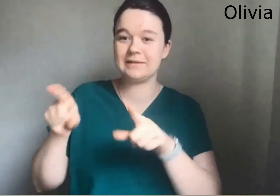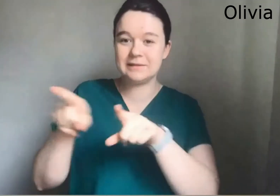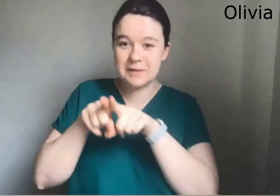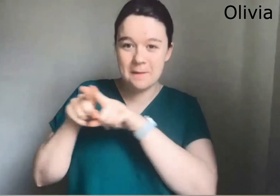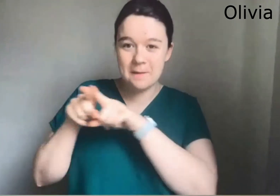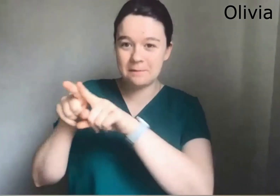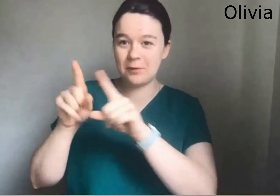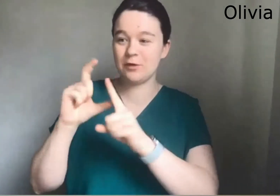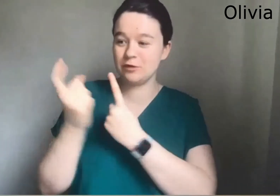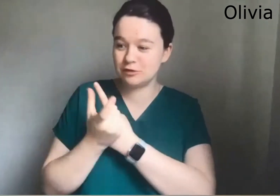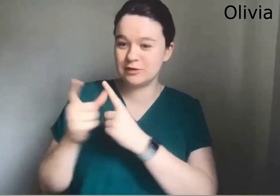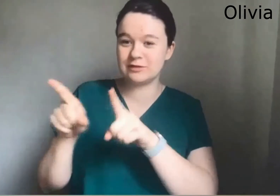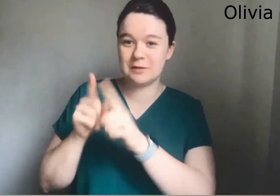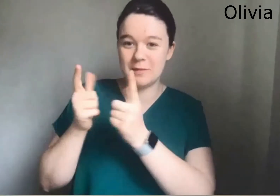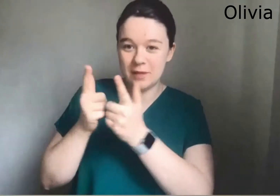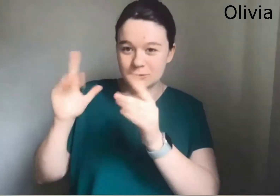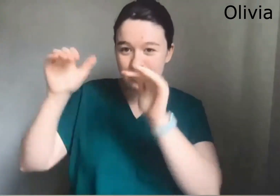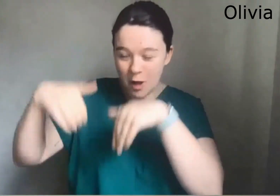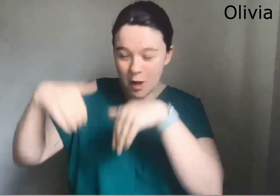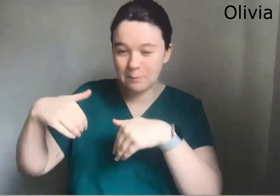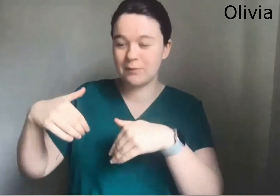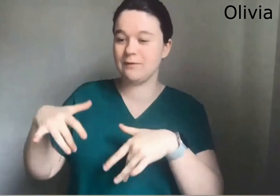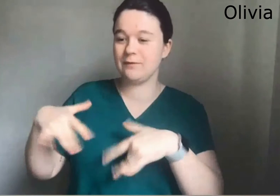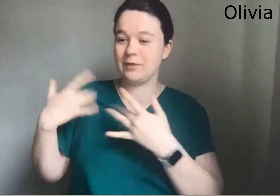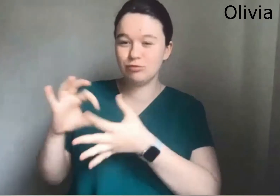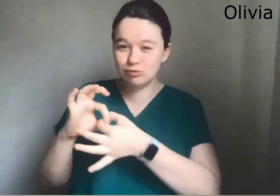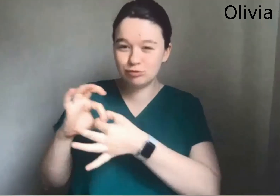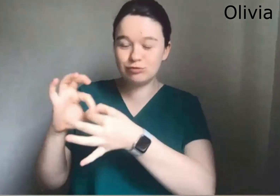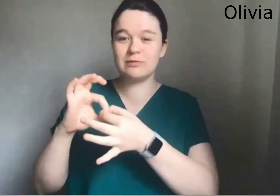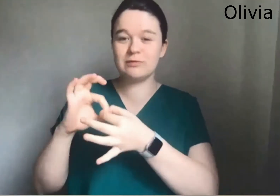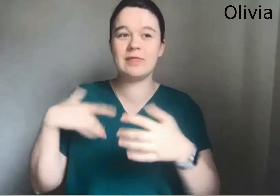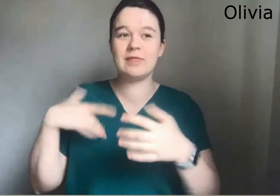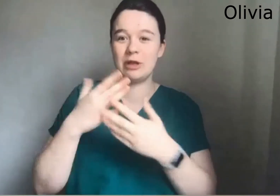And I have a deaf family and we have the same culture and the same language at home